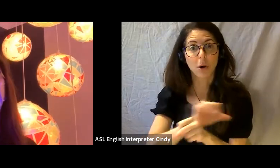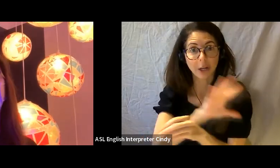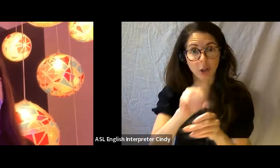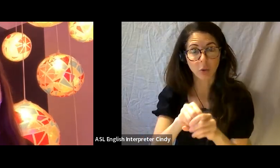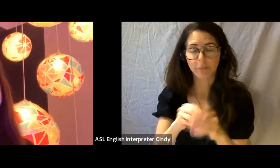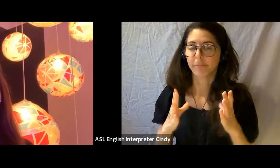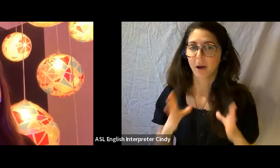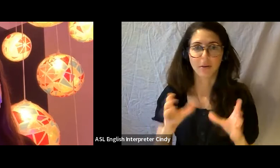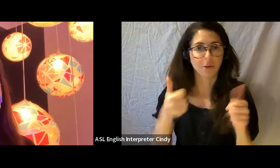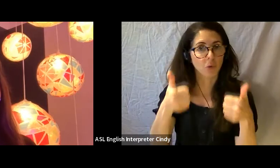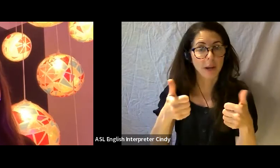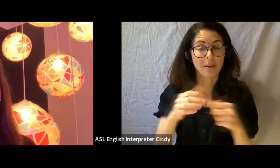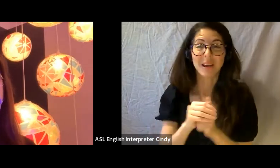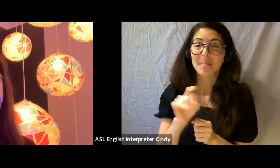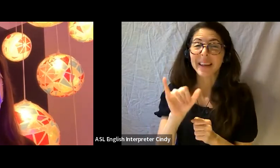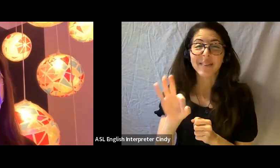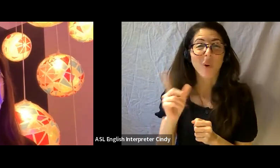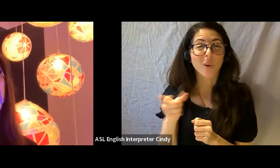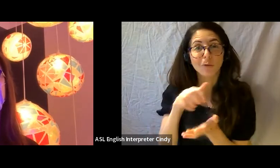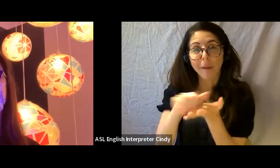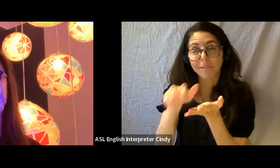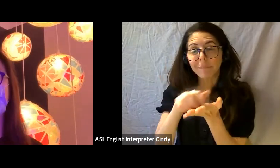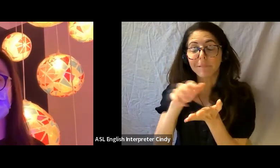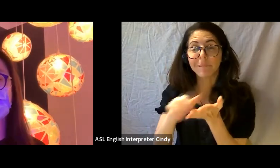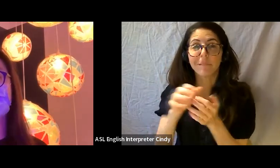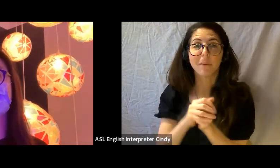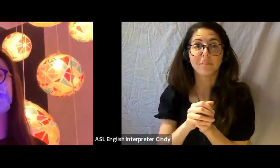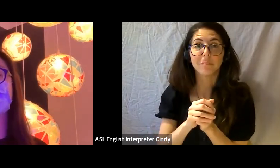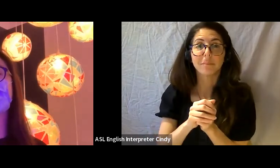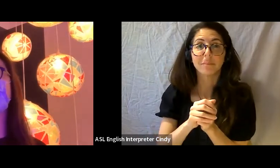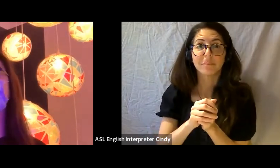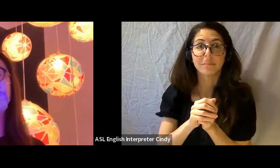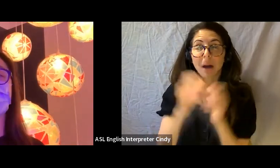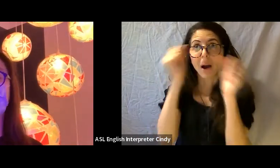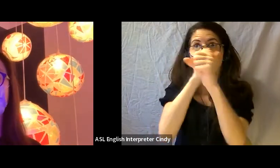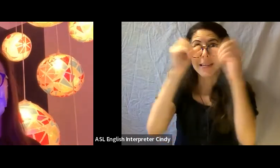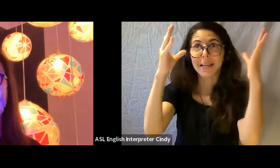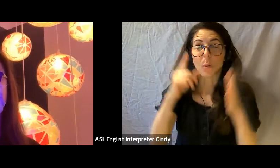if you only have sketch ups or mockups of what you're considering, that's ok as well